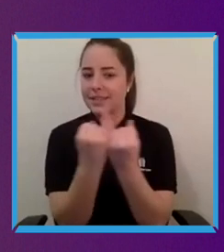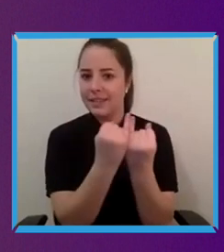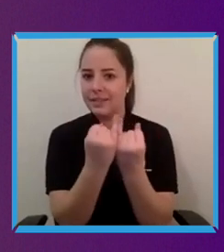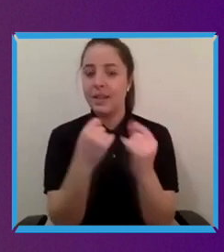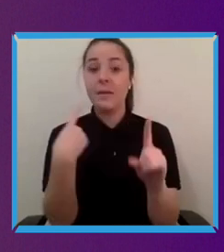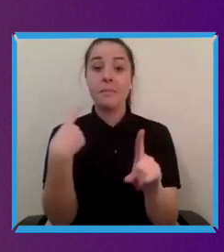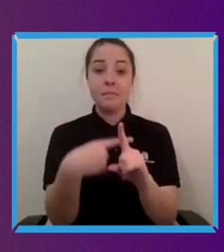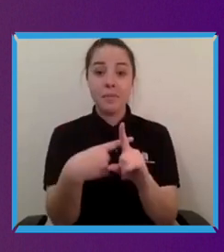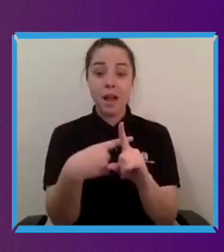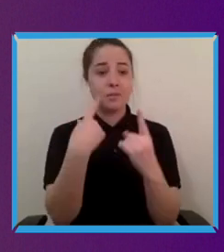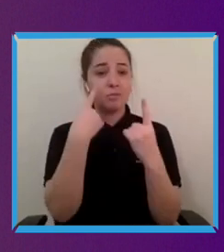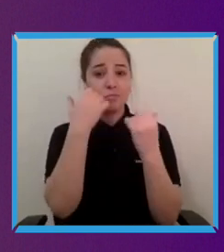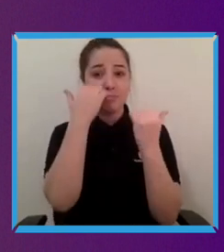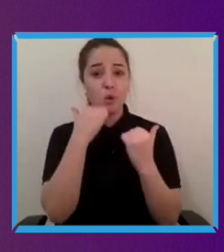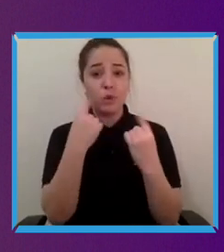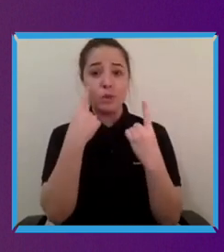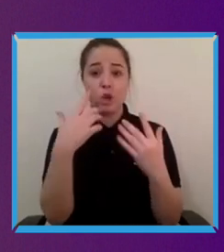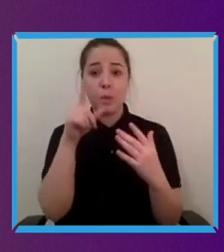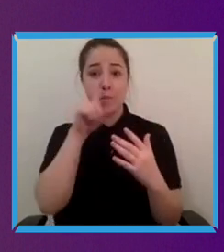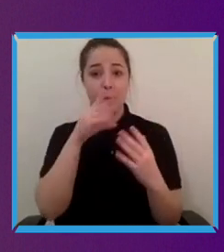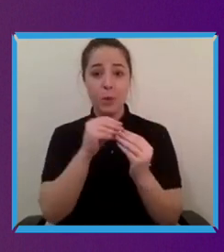more reliable, steadier and so on as employees